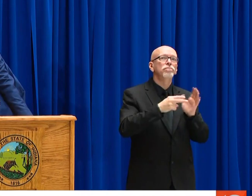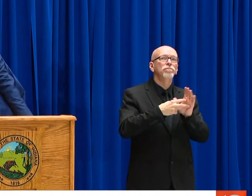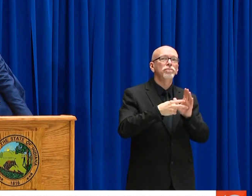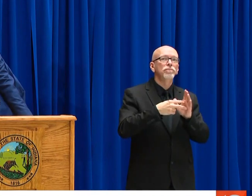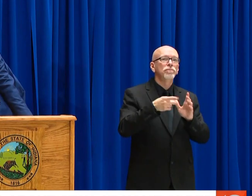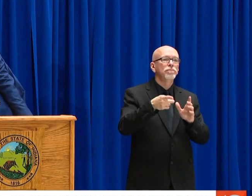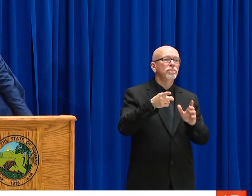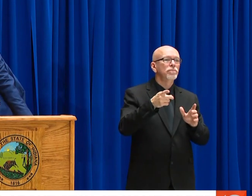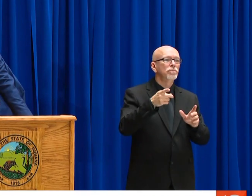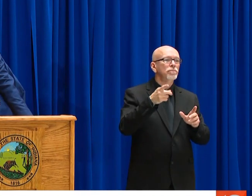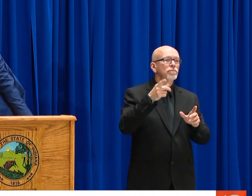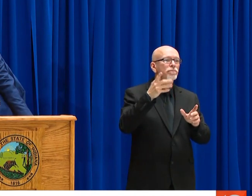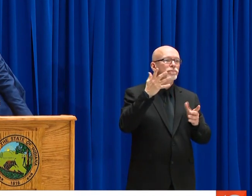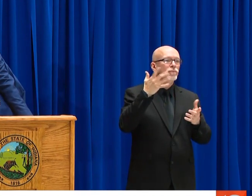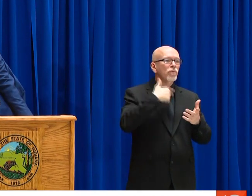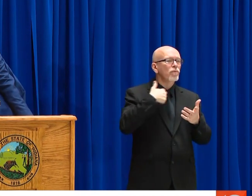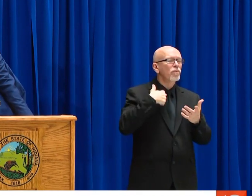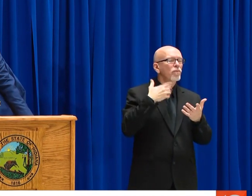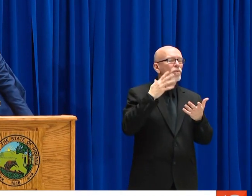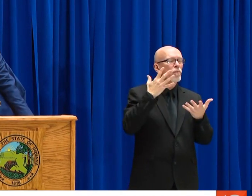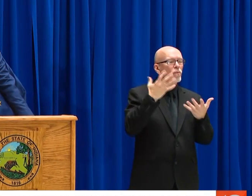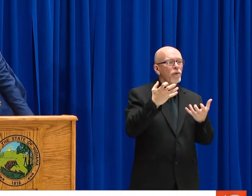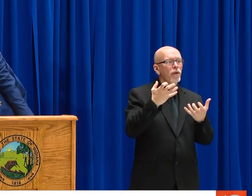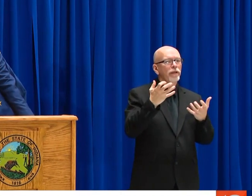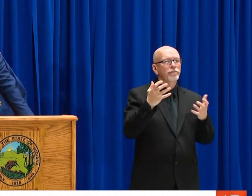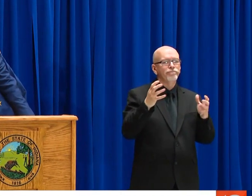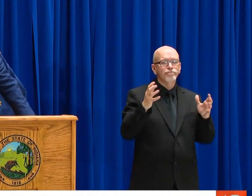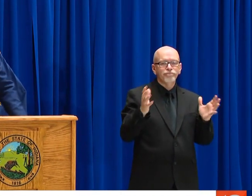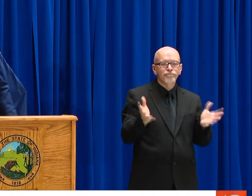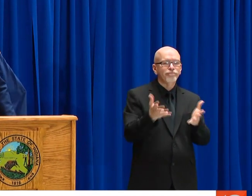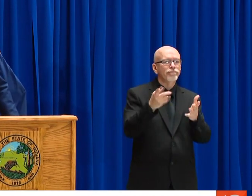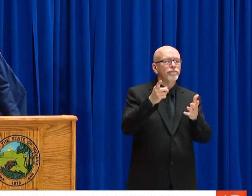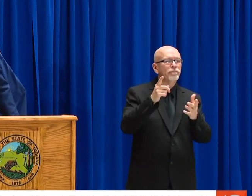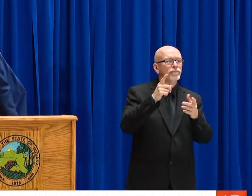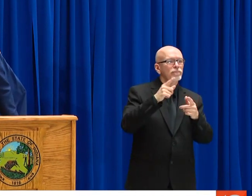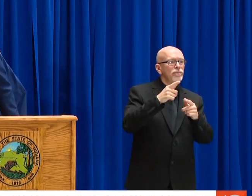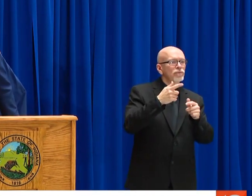THIS AS WE CAN. OUR INTENT -- THIS IS NOT MEANT TO BE A HAMMER.